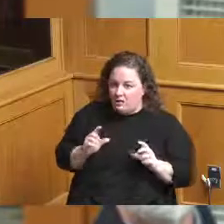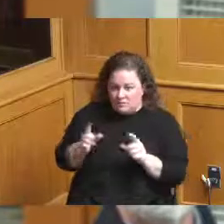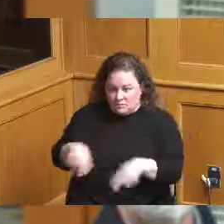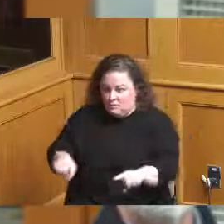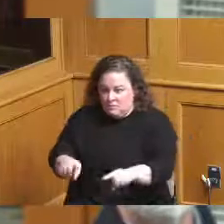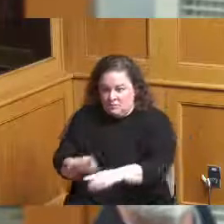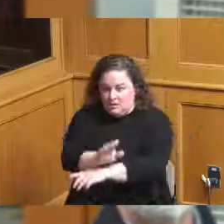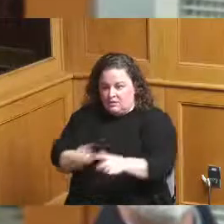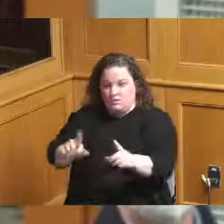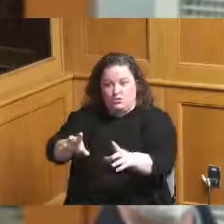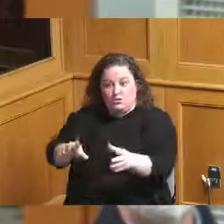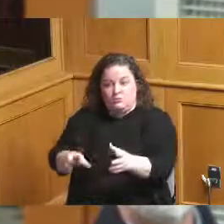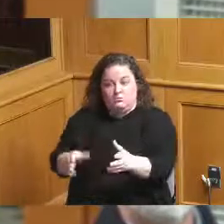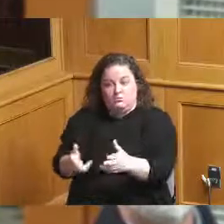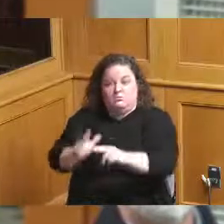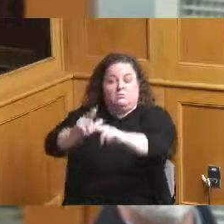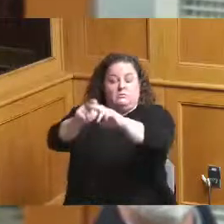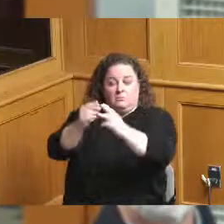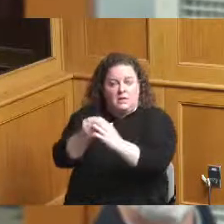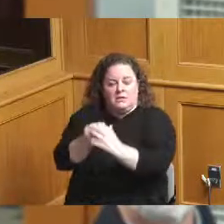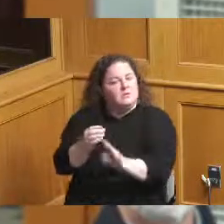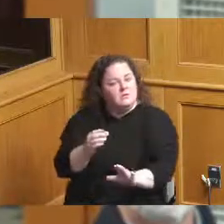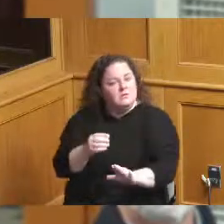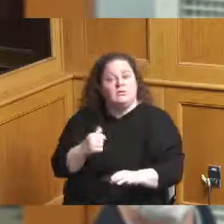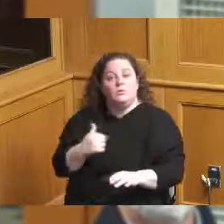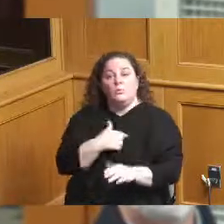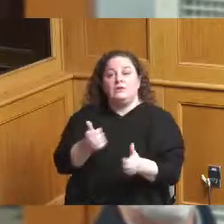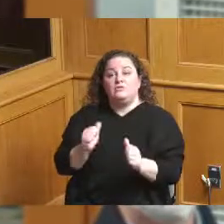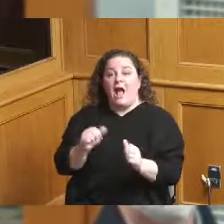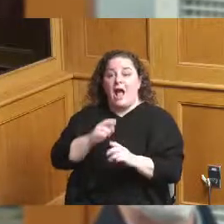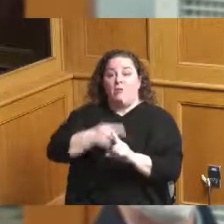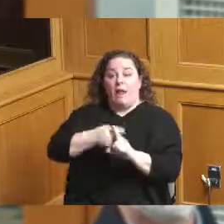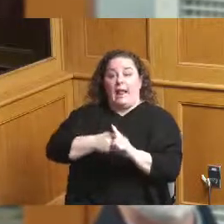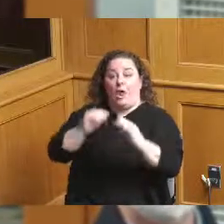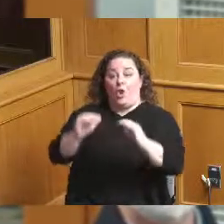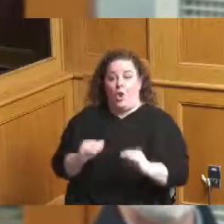our rent slow we work with our tenants when they have issues they all have leases they're all going